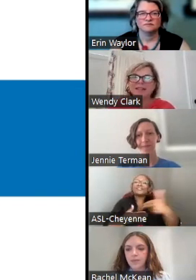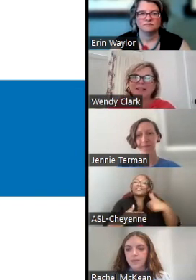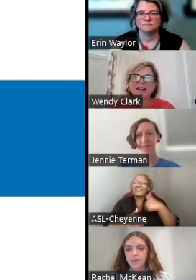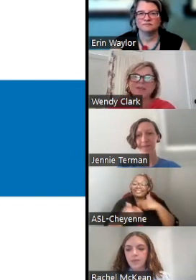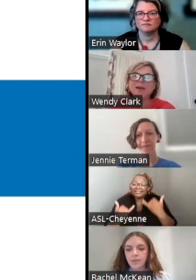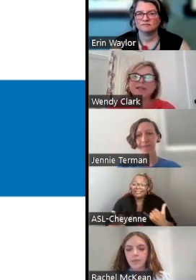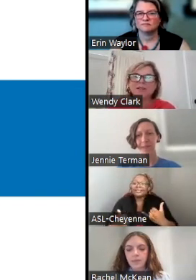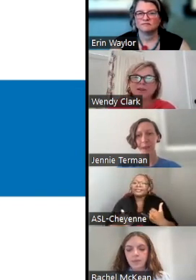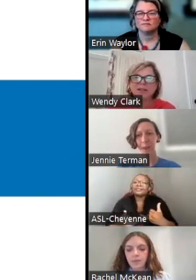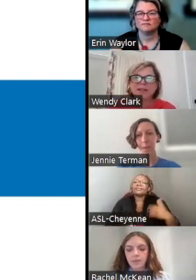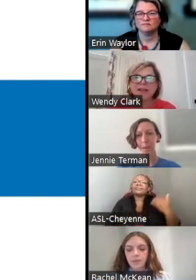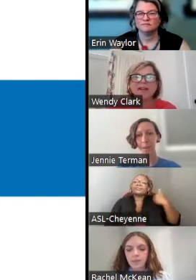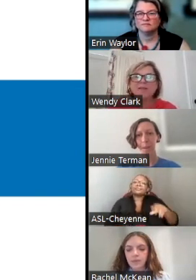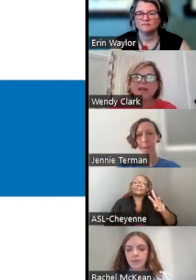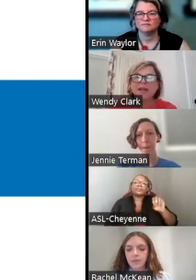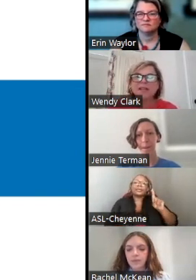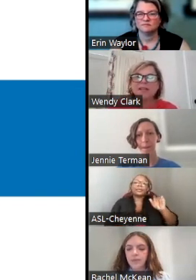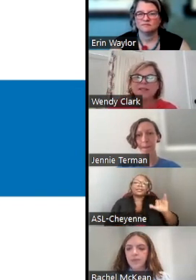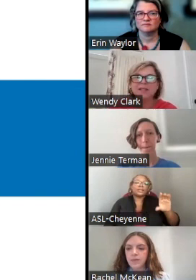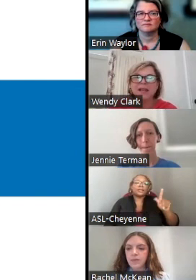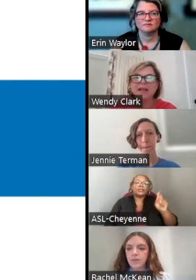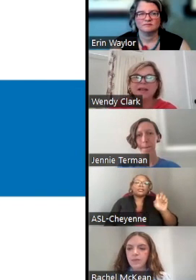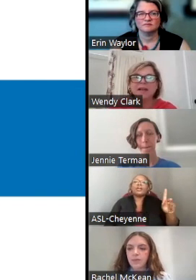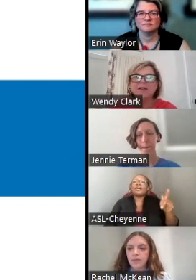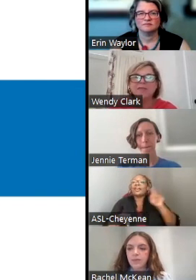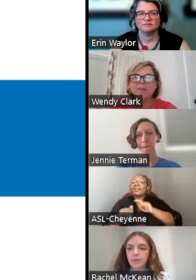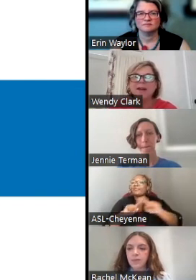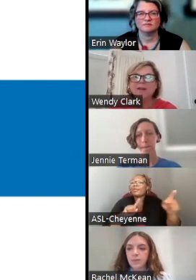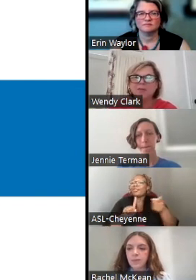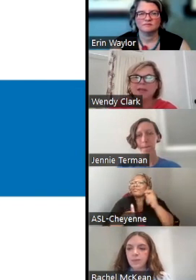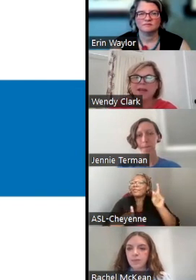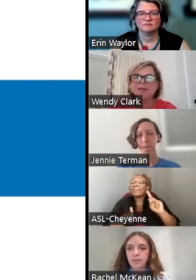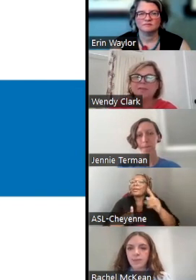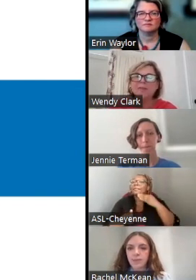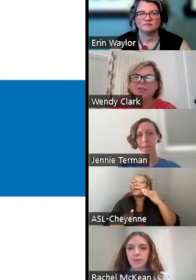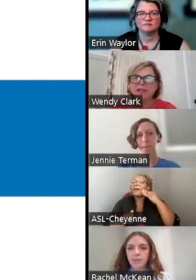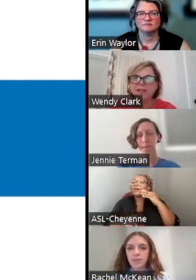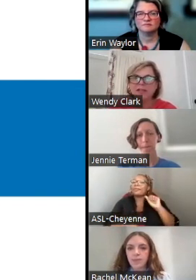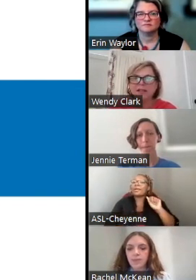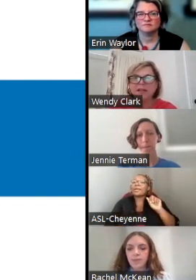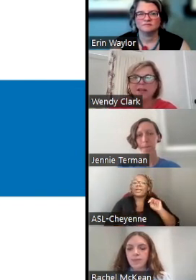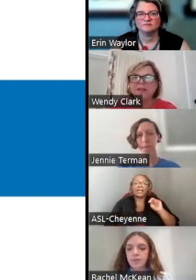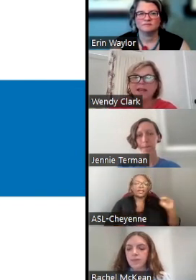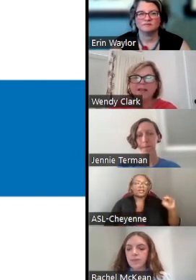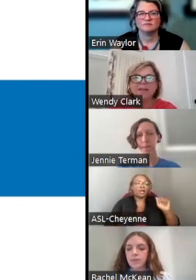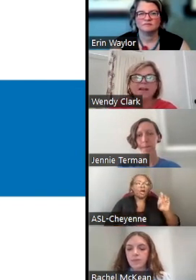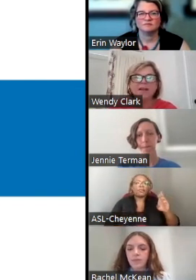I'M WENDY CLARK AND I'M DIALING IN TODAY FROM MY HOME IN ANN ARBOR, MICHIGAN, THE LAND OF